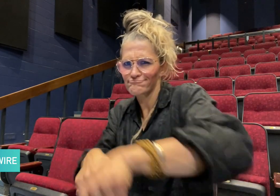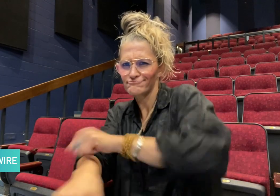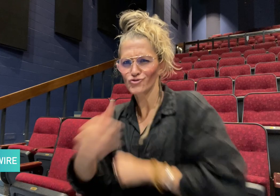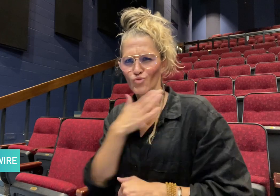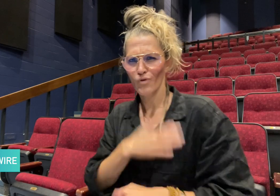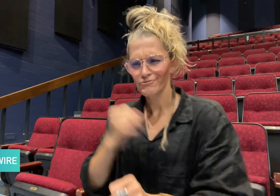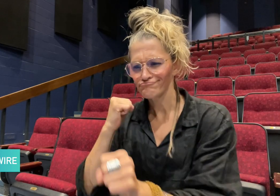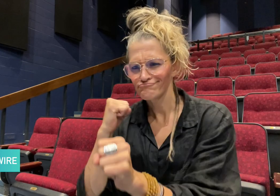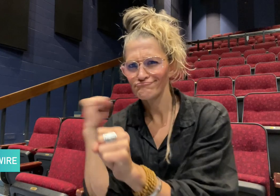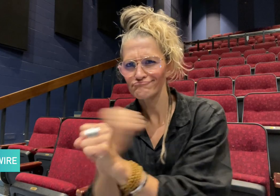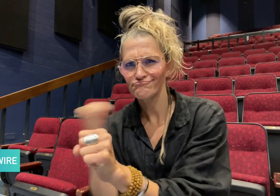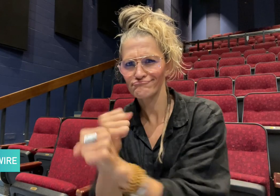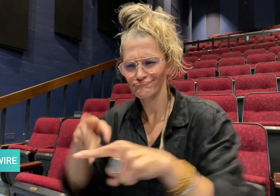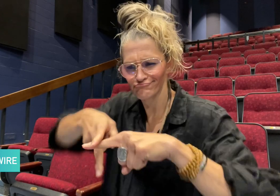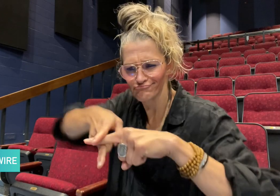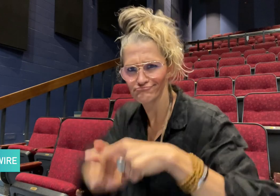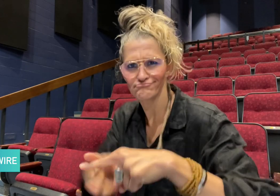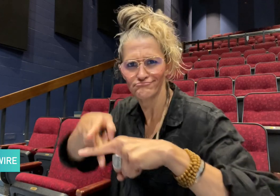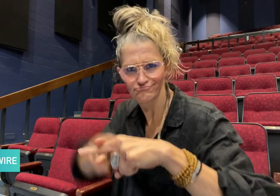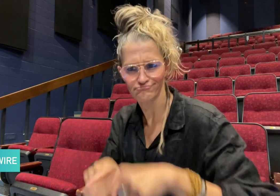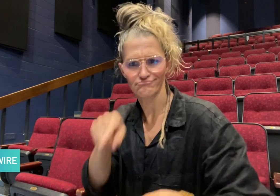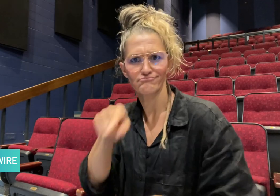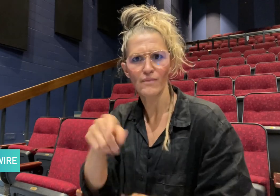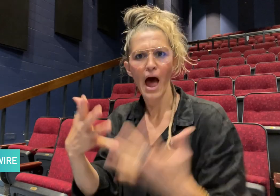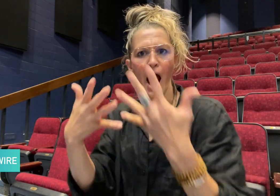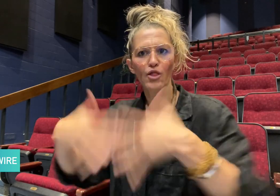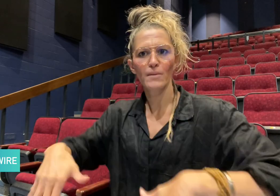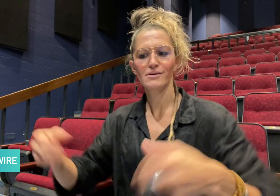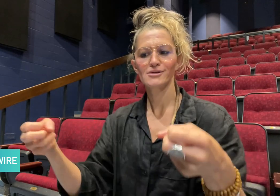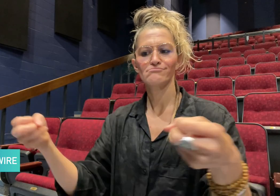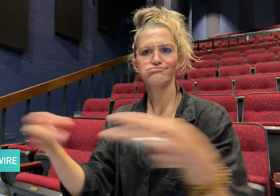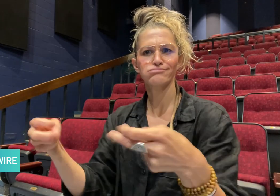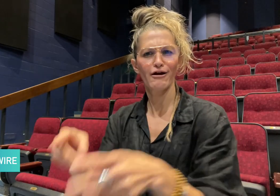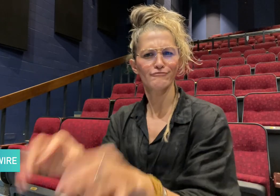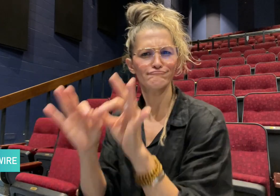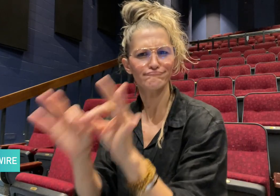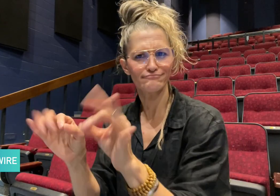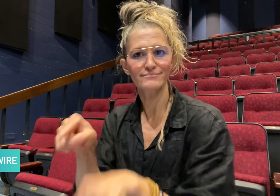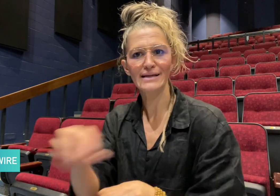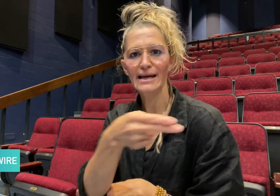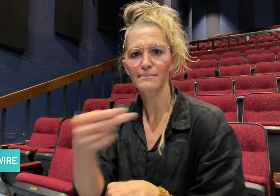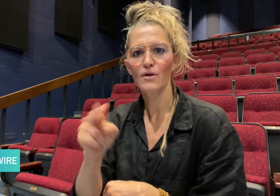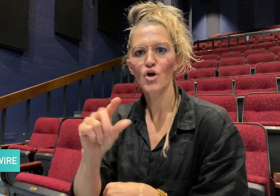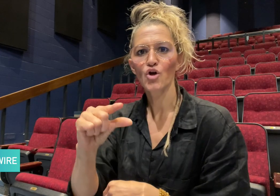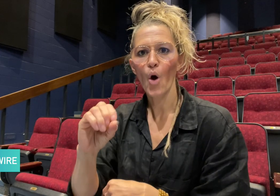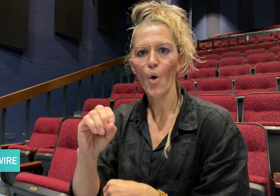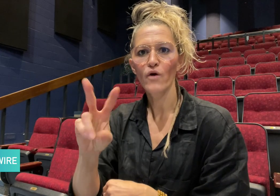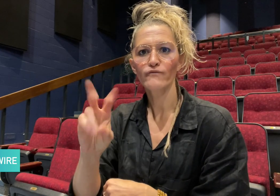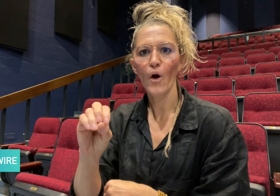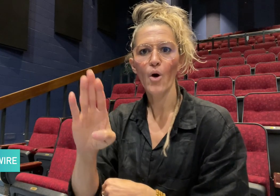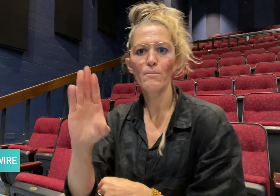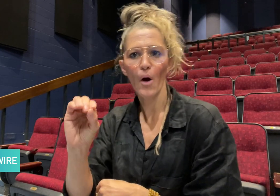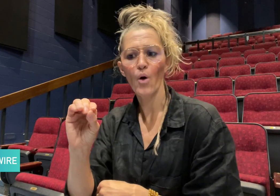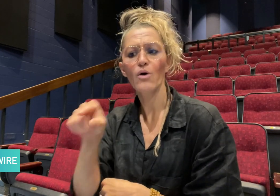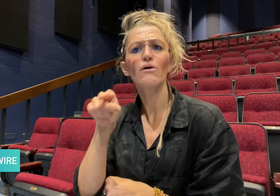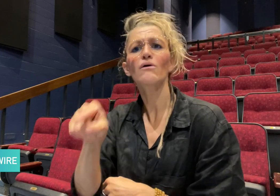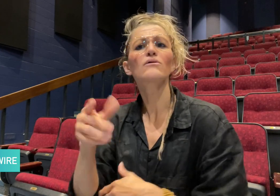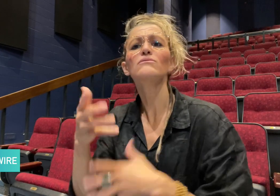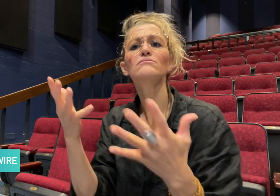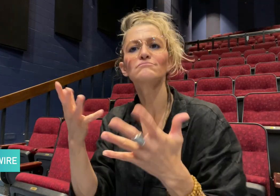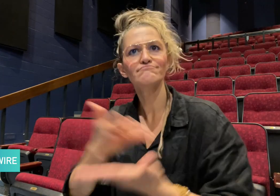an auto-captioning system called GoVoBo aimed for Deaf